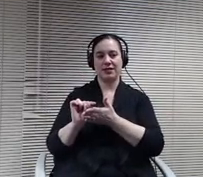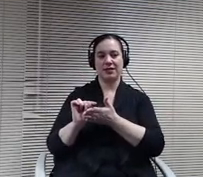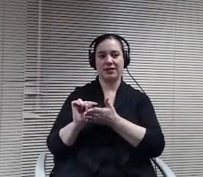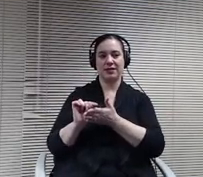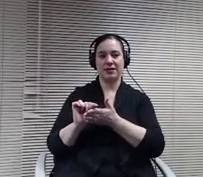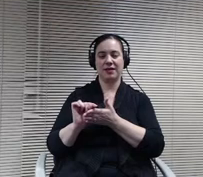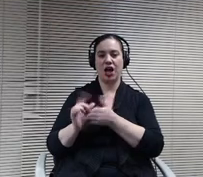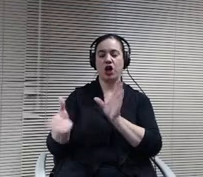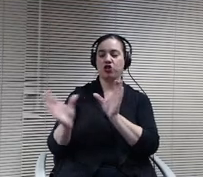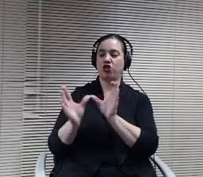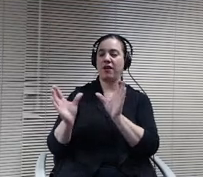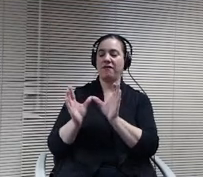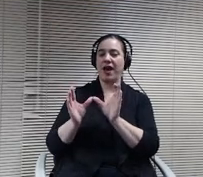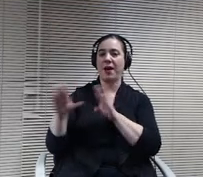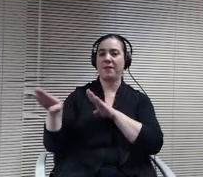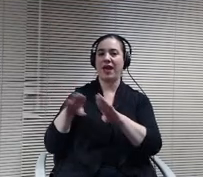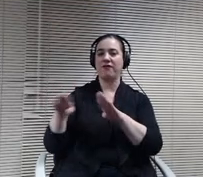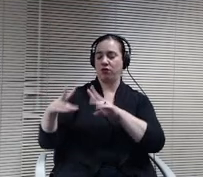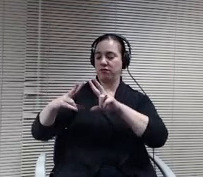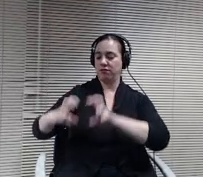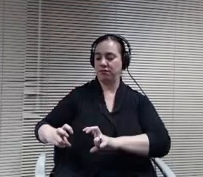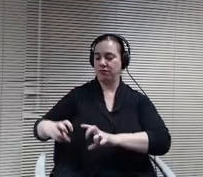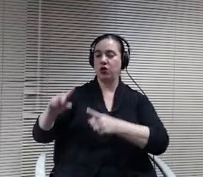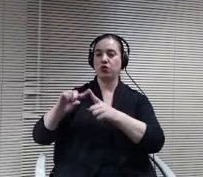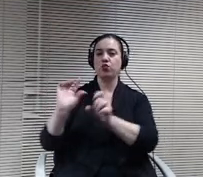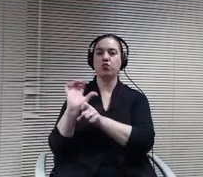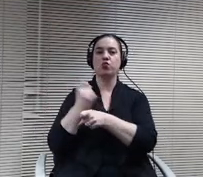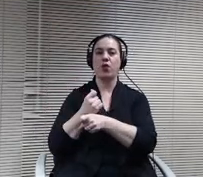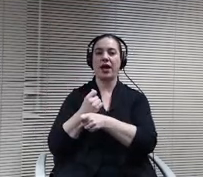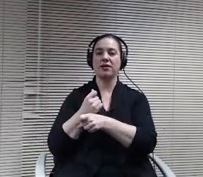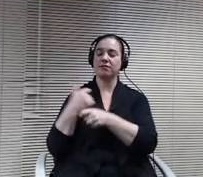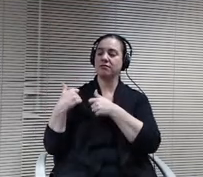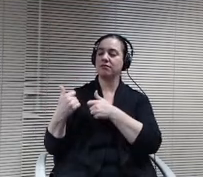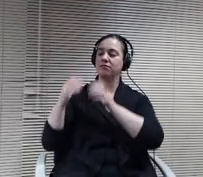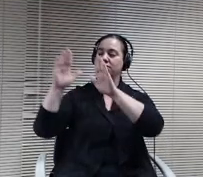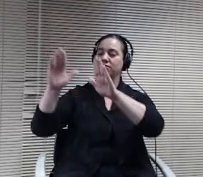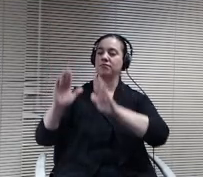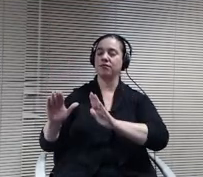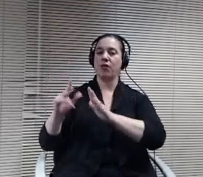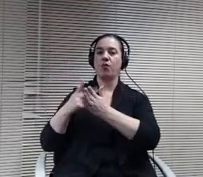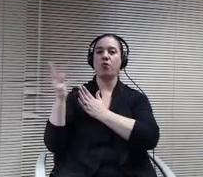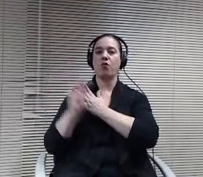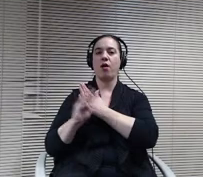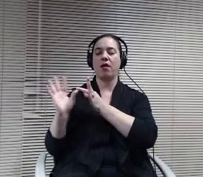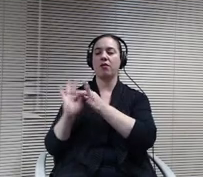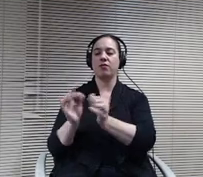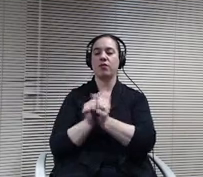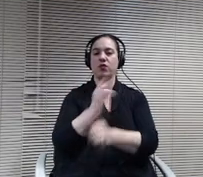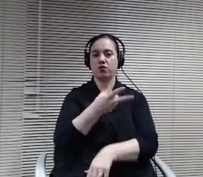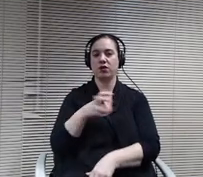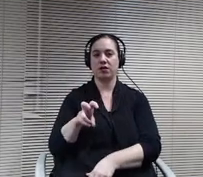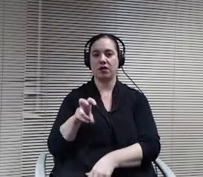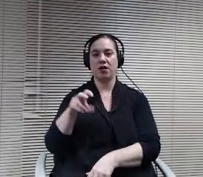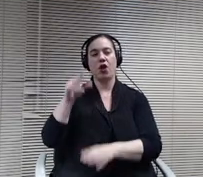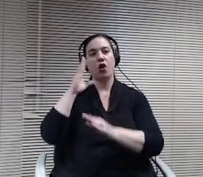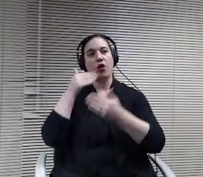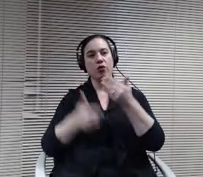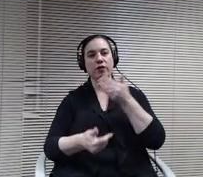create exceptional programming with regard to transition. Looking forward, we anticipate offering Ipase lab, which is the